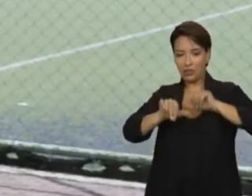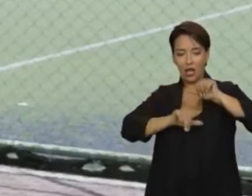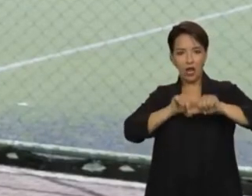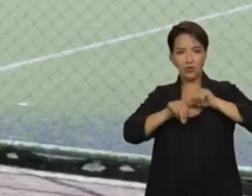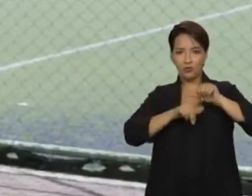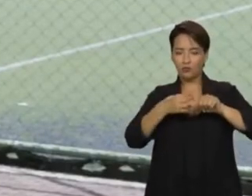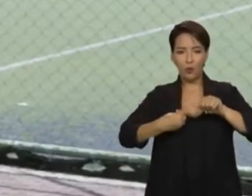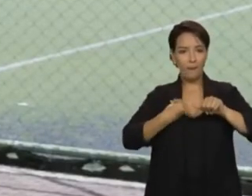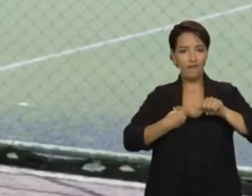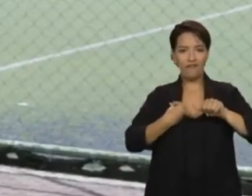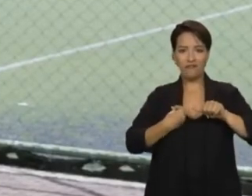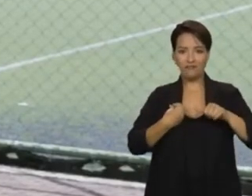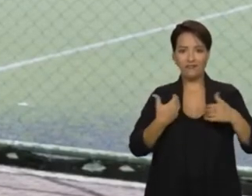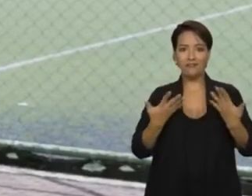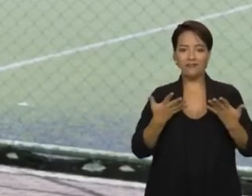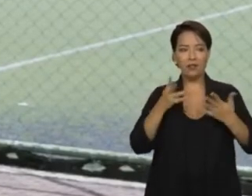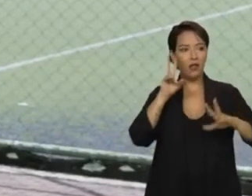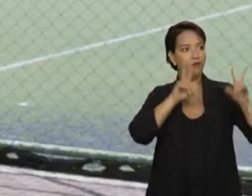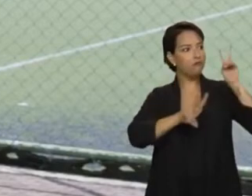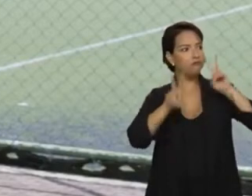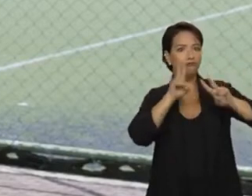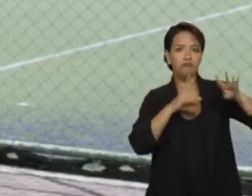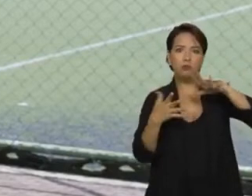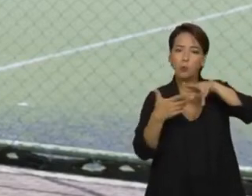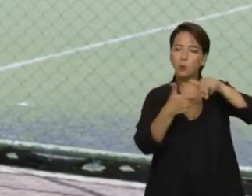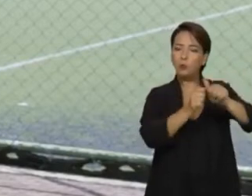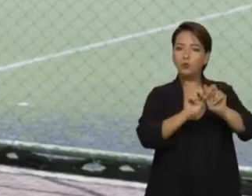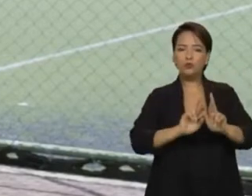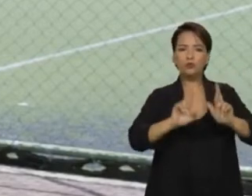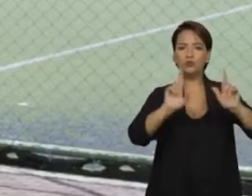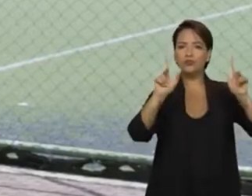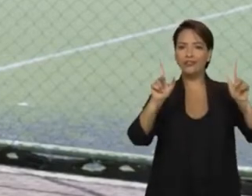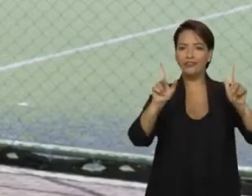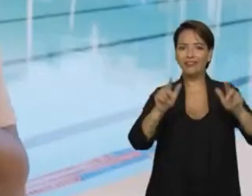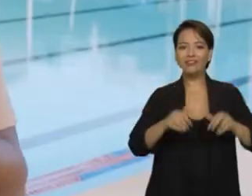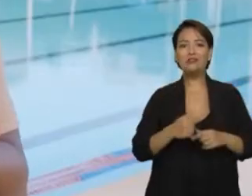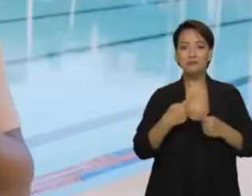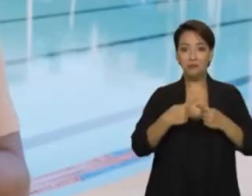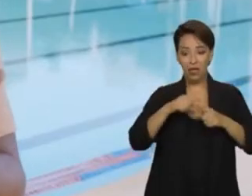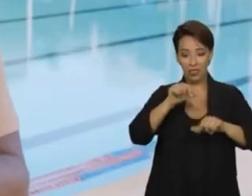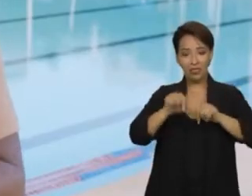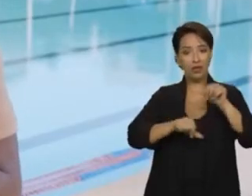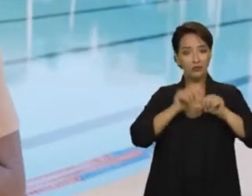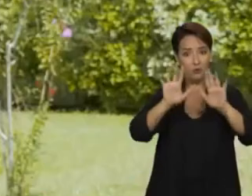as they manage to see the world in a different way. Change for the better.